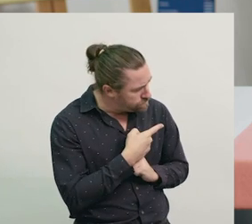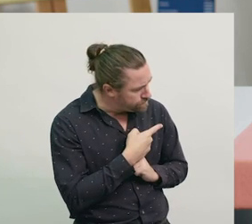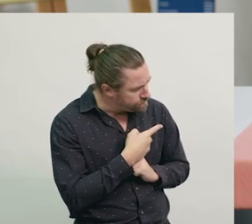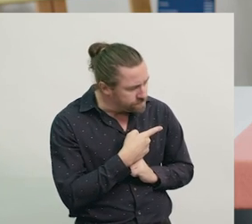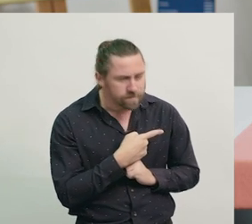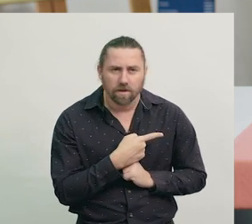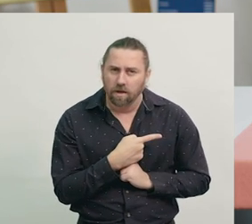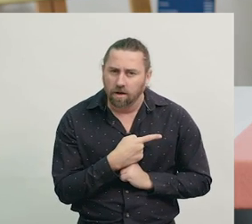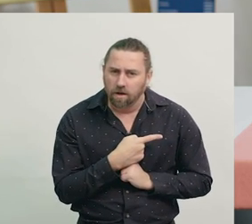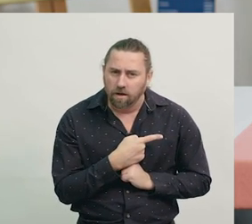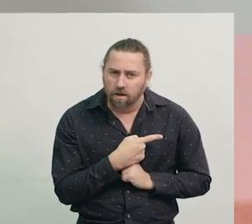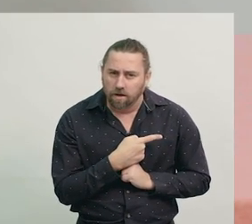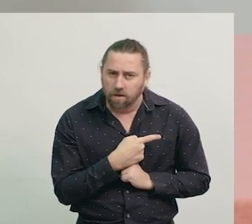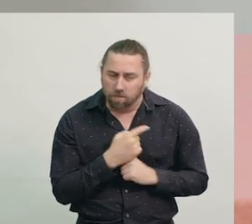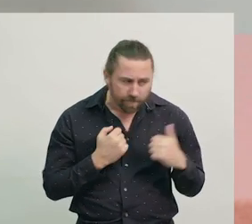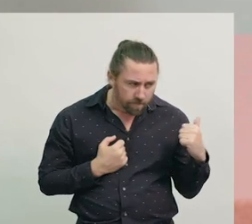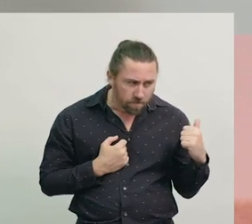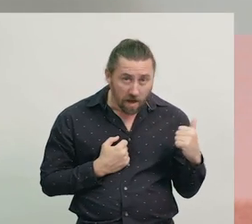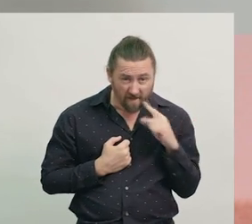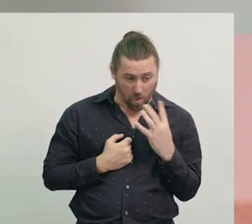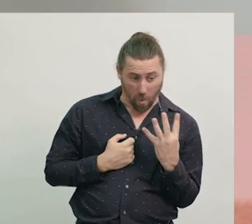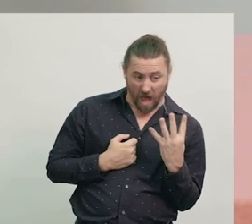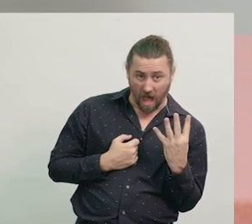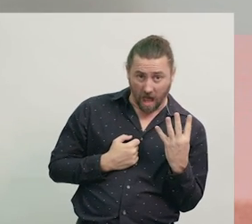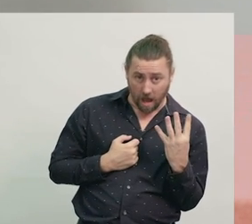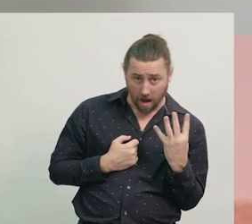I’ll read the hour first. It’s a 4.